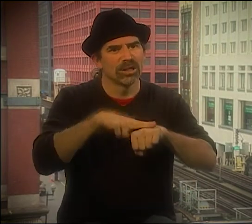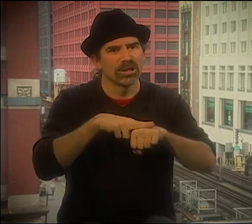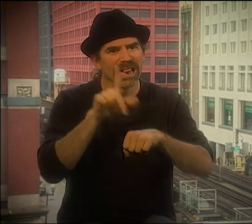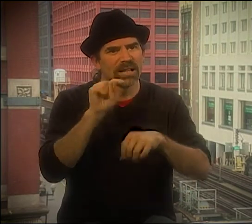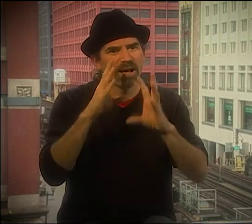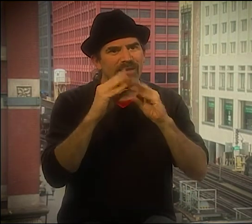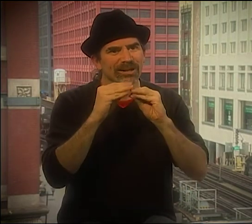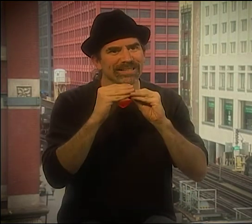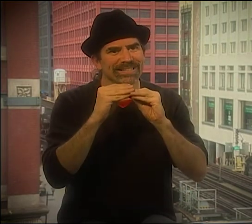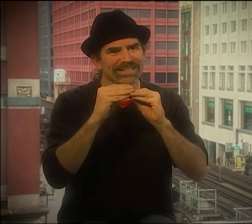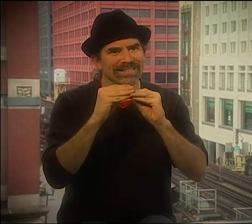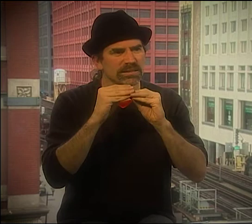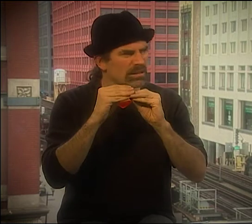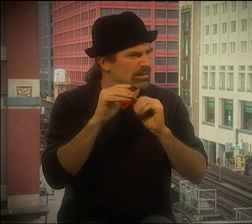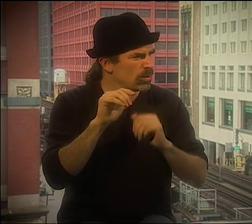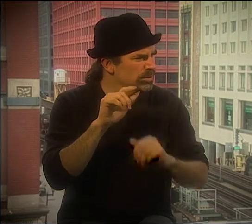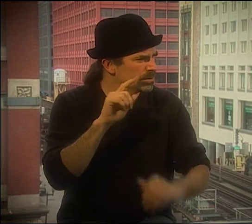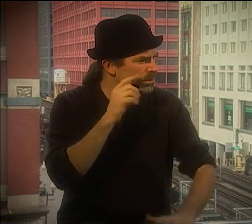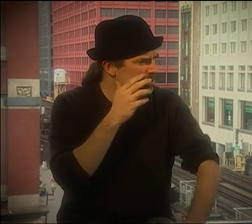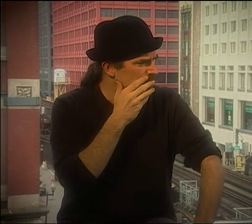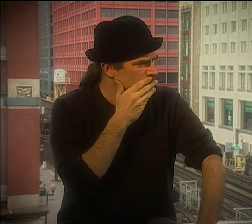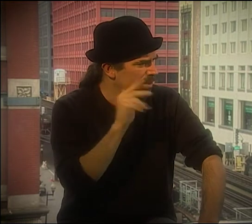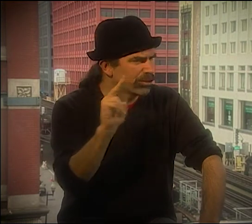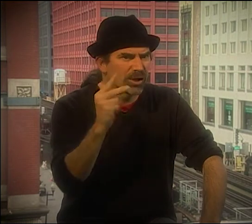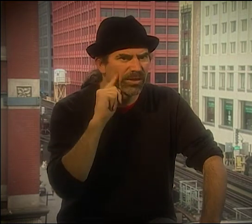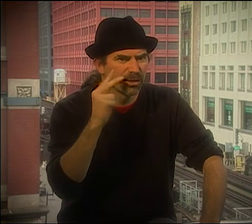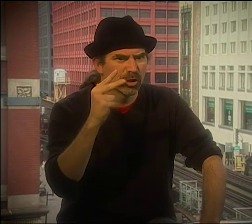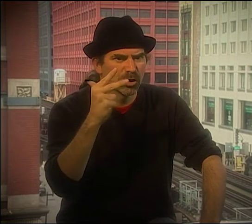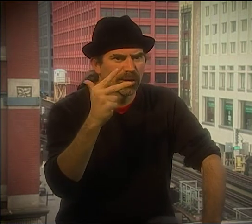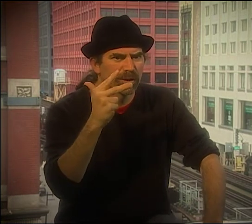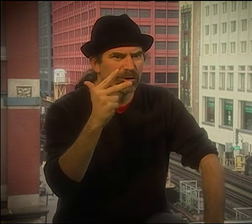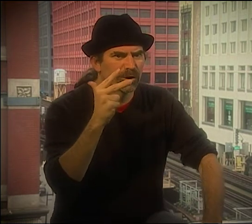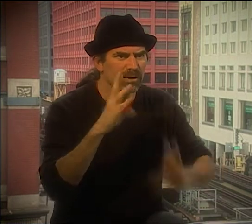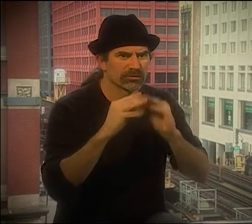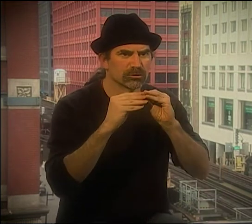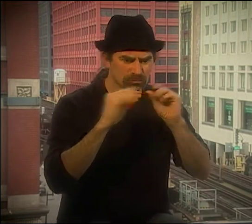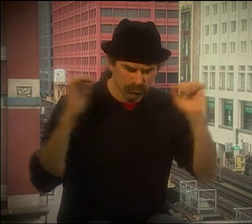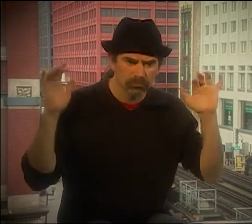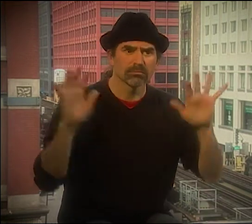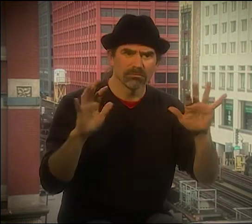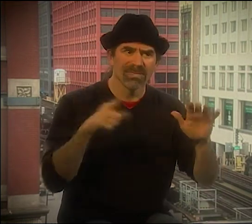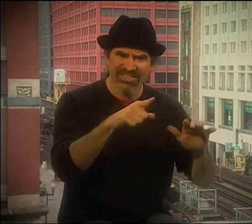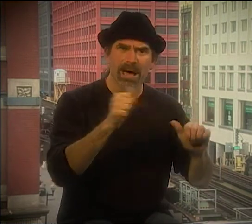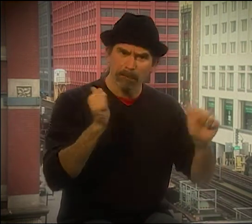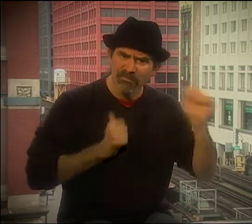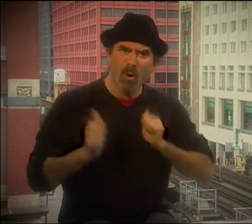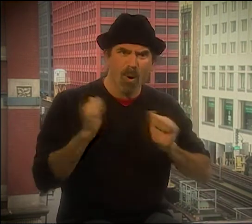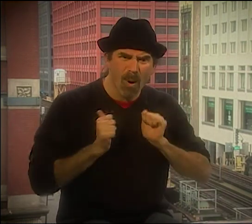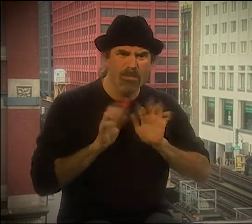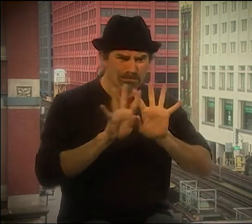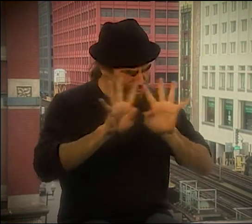I WOULD TEACH THEM MORE AND MORE AND MORE SOPHISTICATION AS THE YEARS WENT BY, AND THEY WERE DOING REALLY WELL.